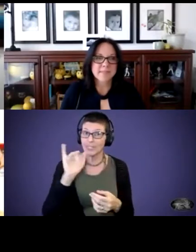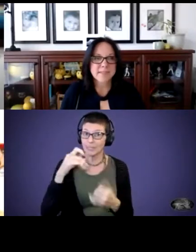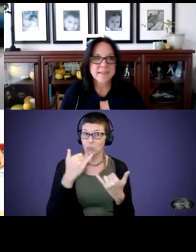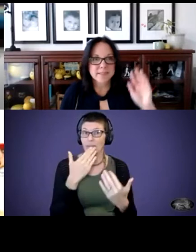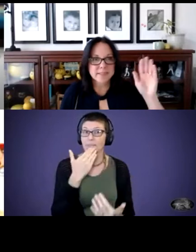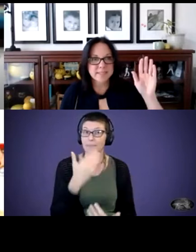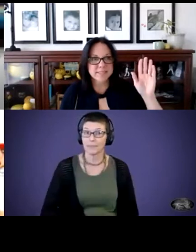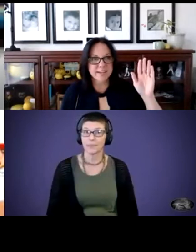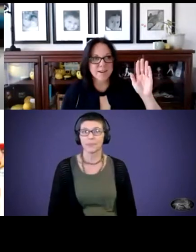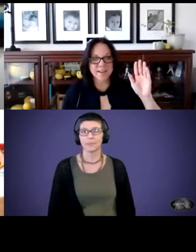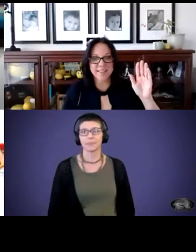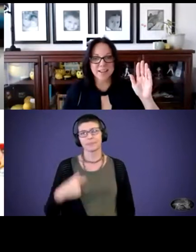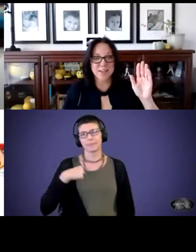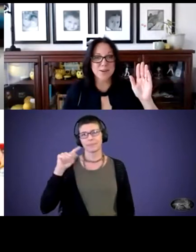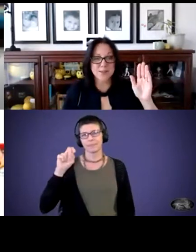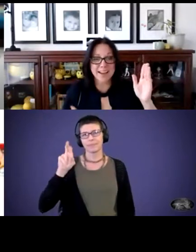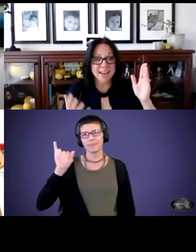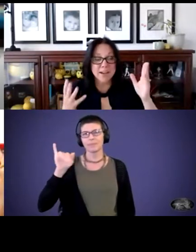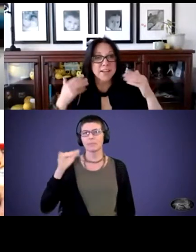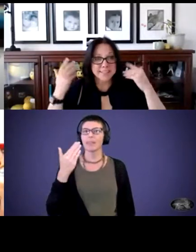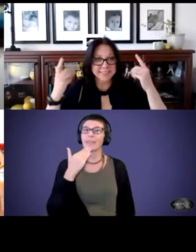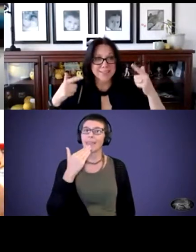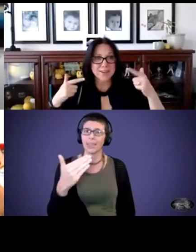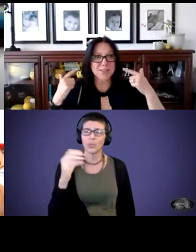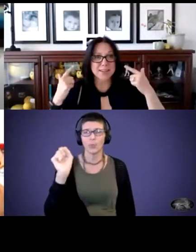Terry: This is Terry. Thank you. Yeah. And doesn't it start you thinking,